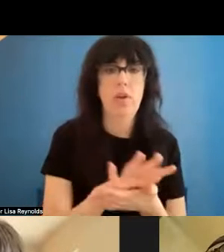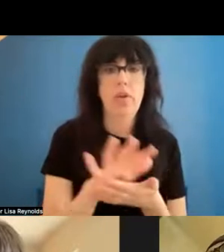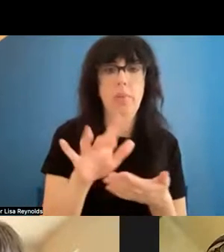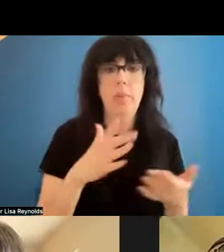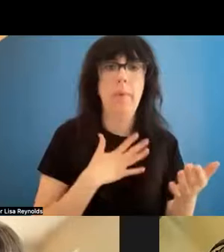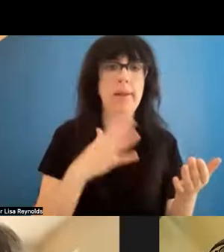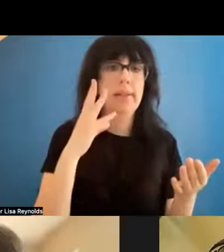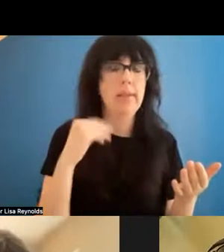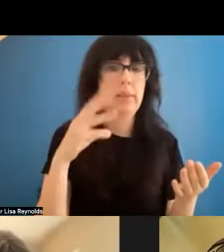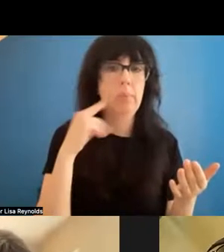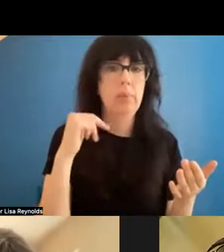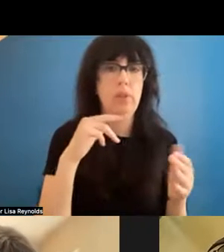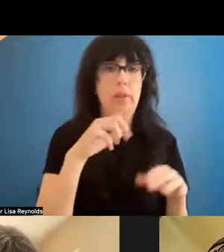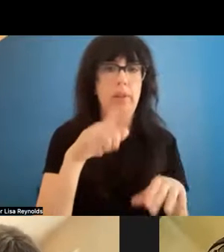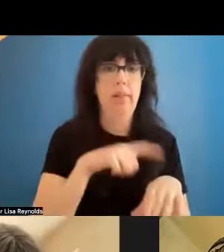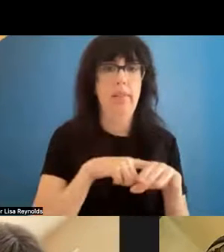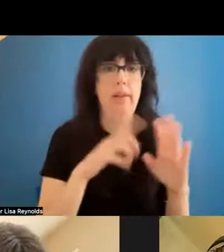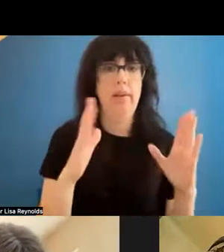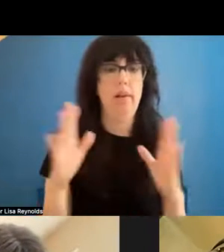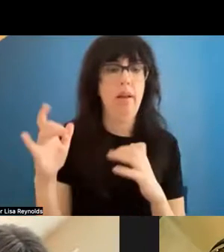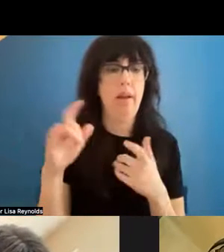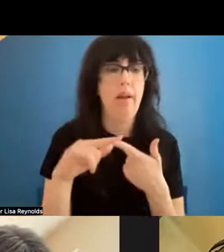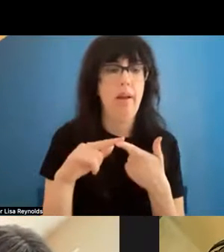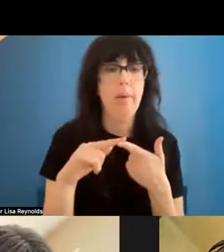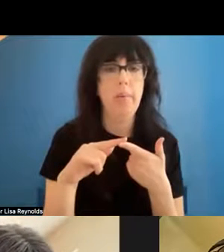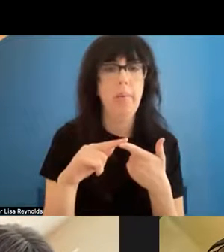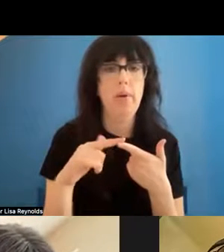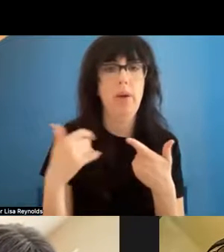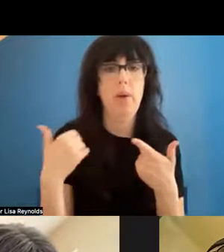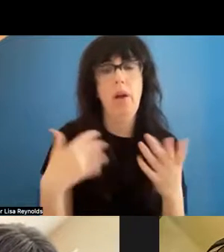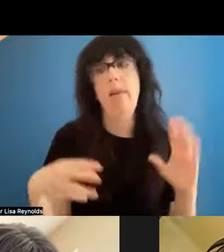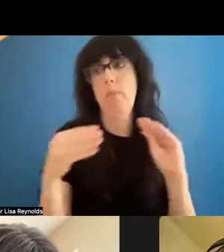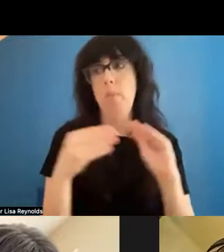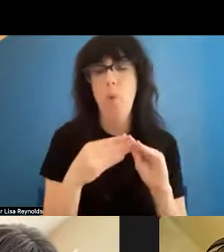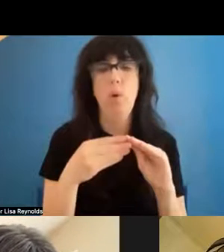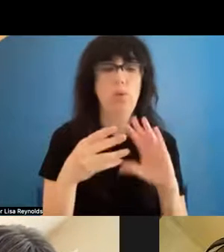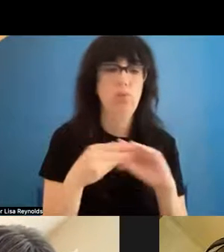, I would have so much more to go on,